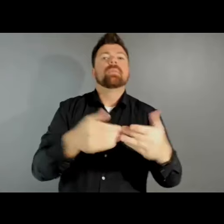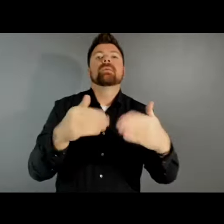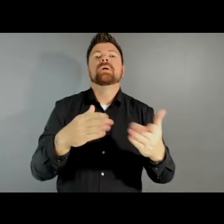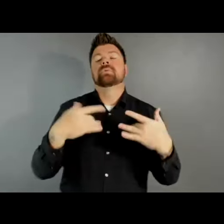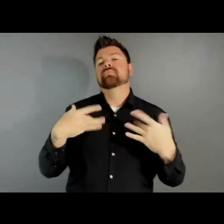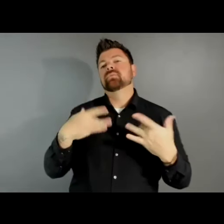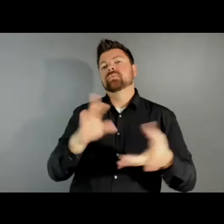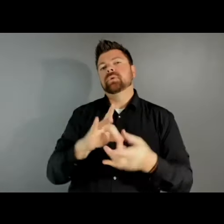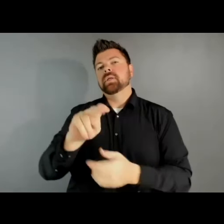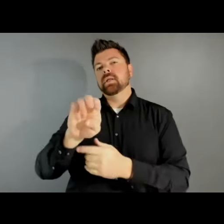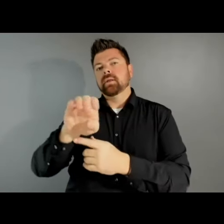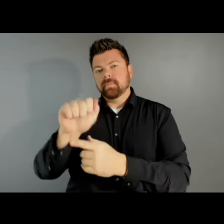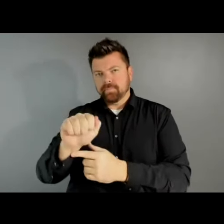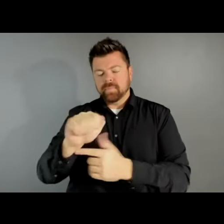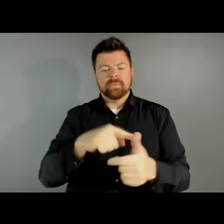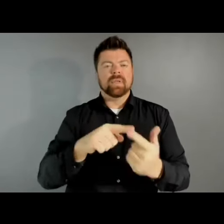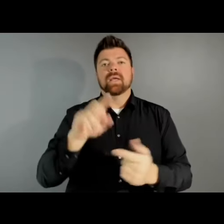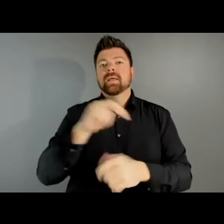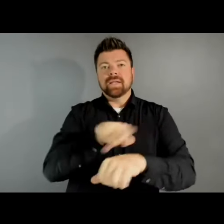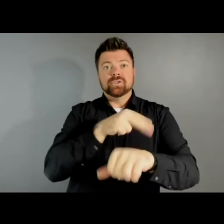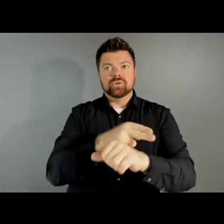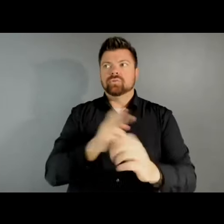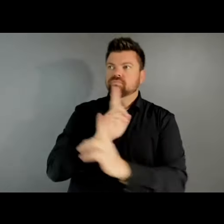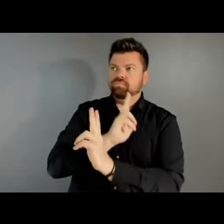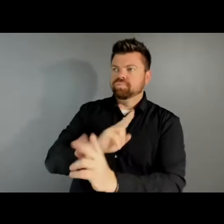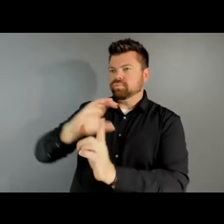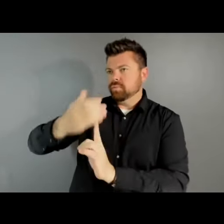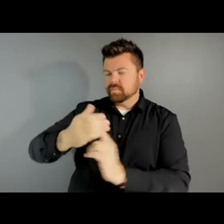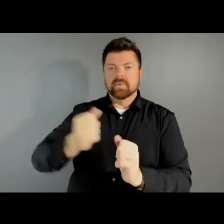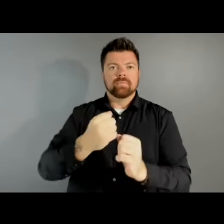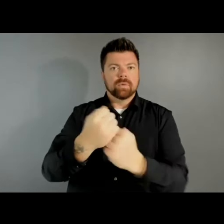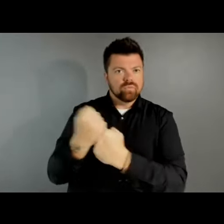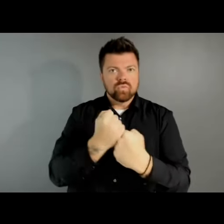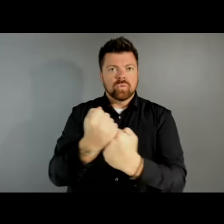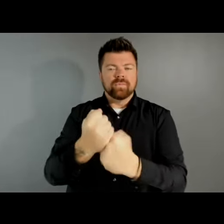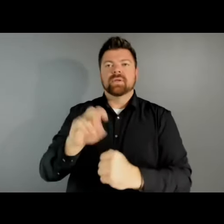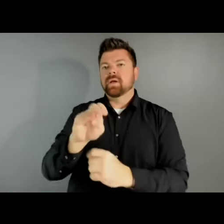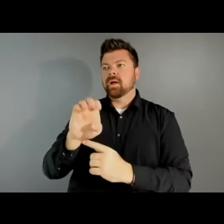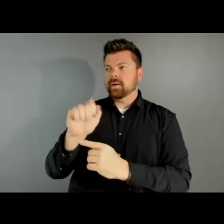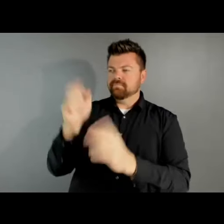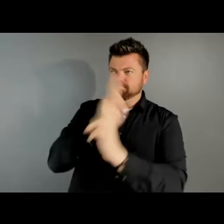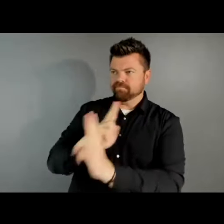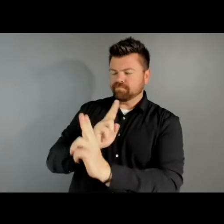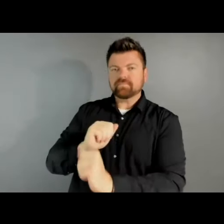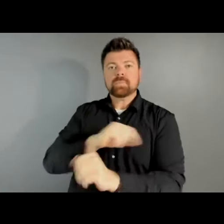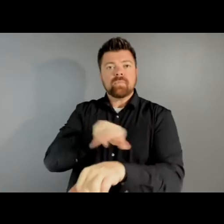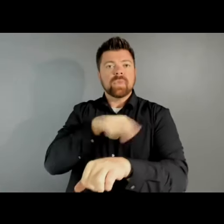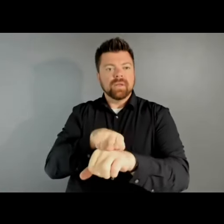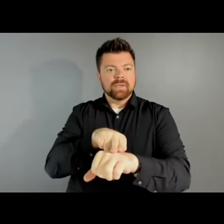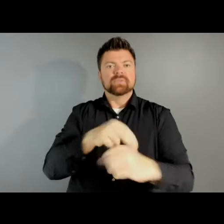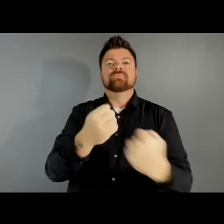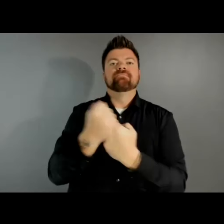Arts National Heritage Fellowship Program, which annually honors the NEA National Heritage Fellows.